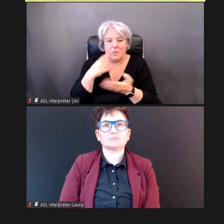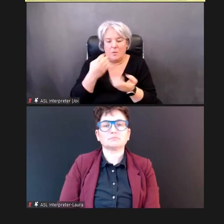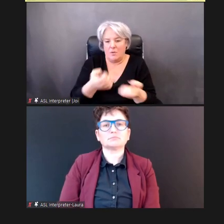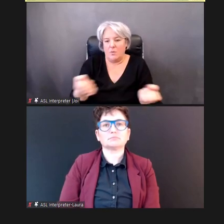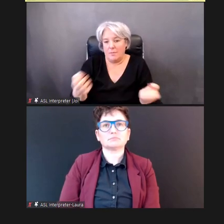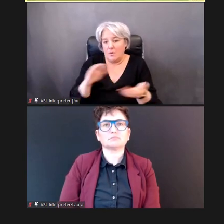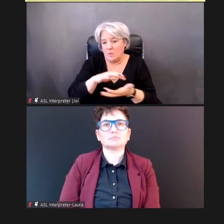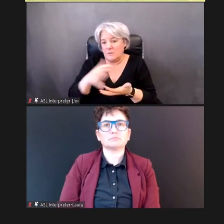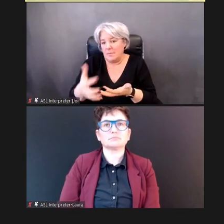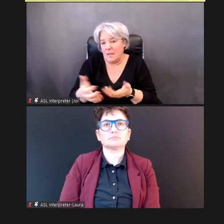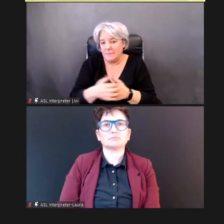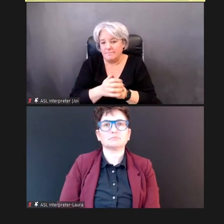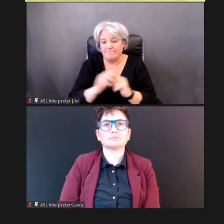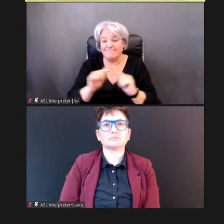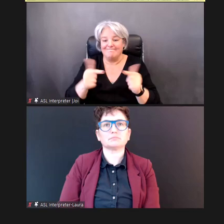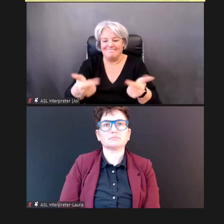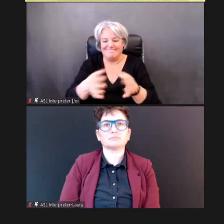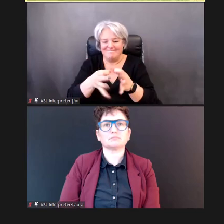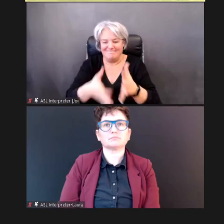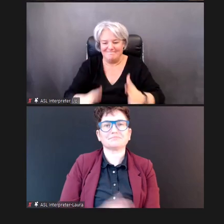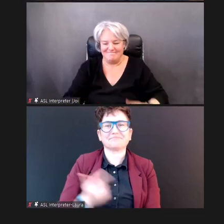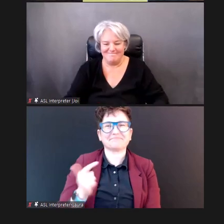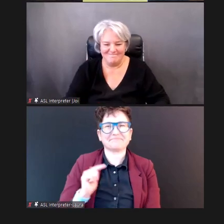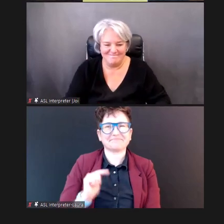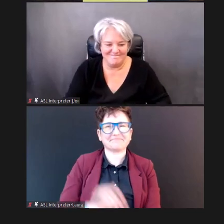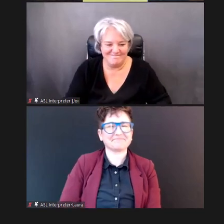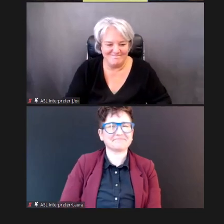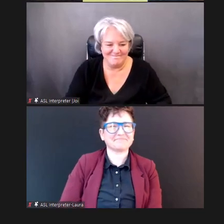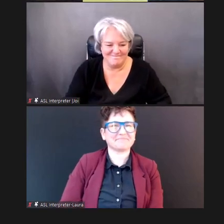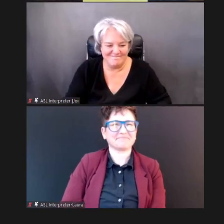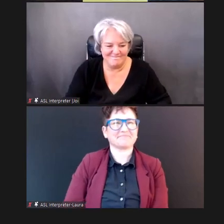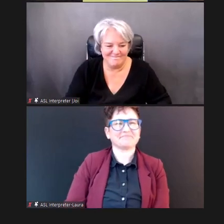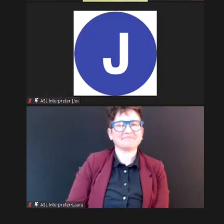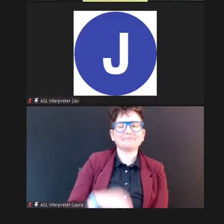Terry Foust, AuD, CCC-A/SLP: Yeah. DR. Somebody asked the question, are we able to purchase